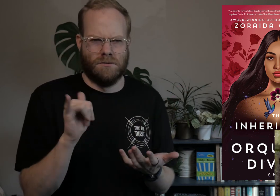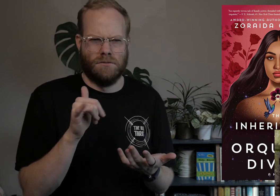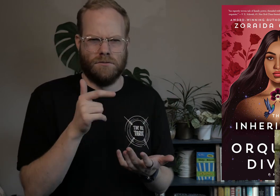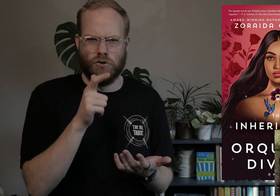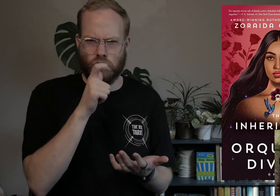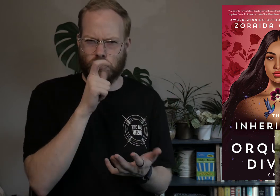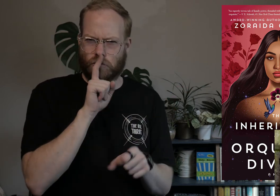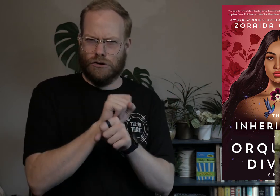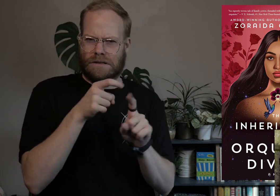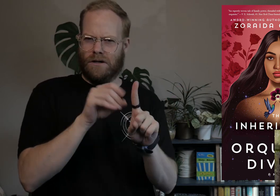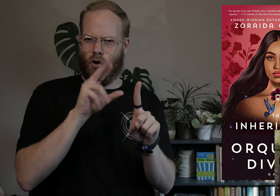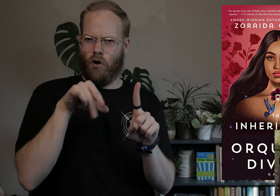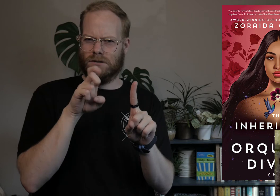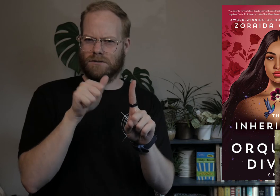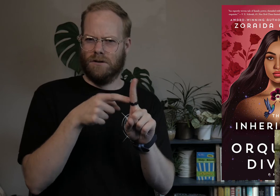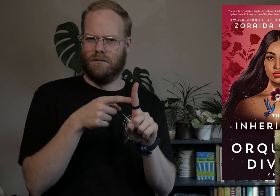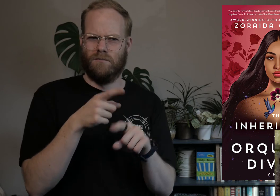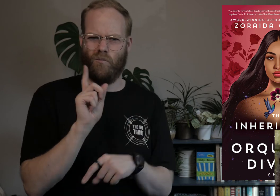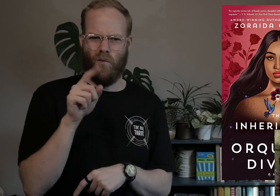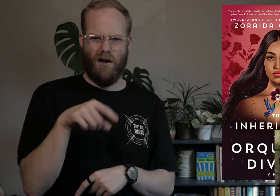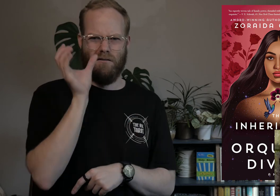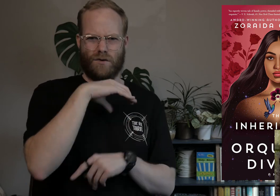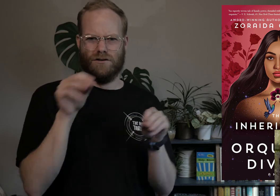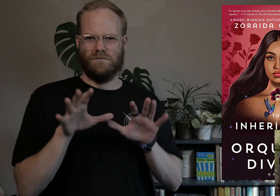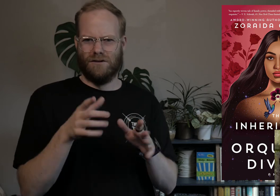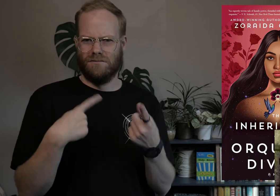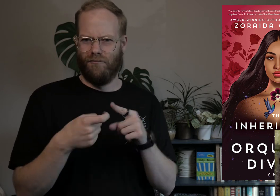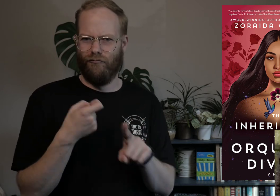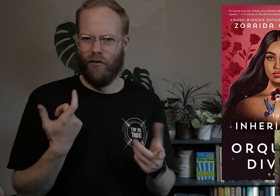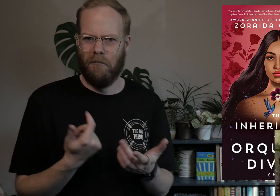Like who was Orquídea really? Where did this strange magic come from?